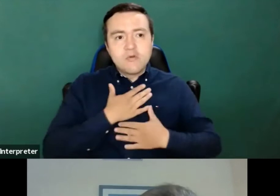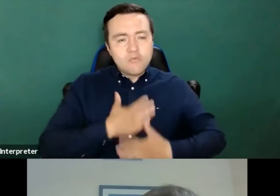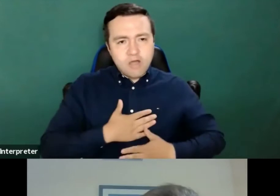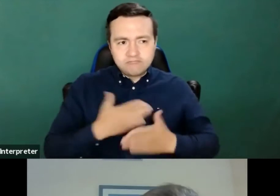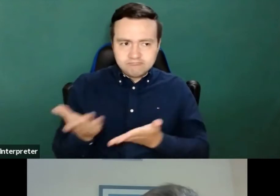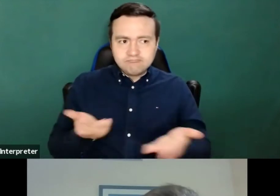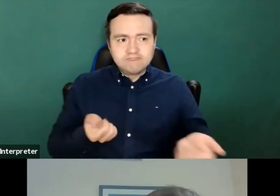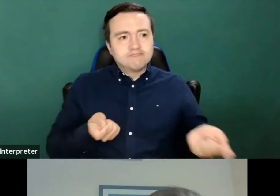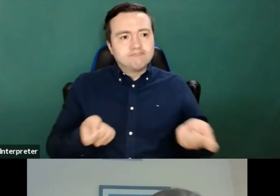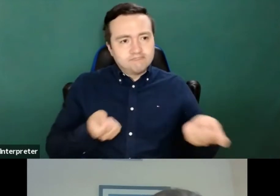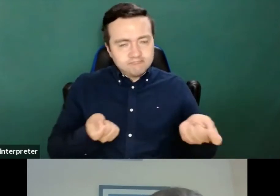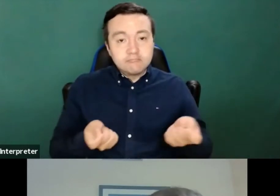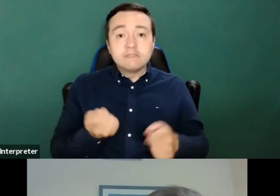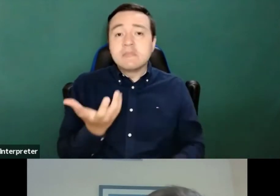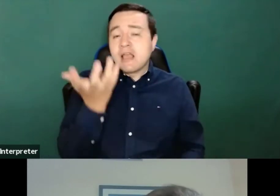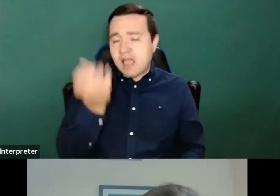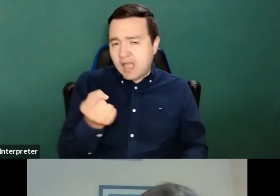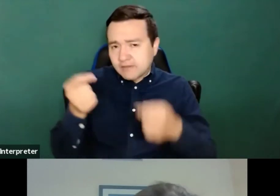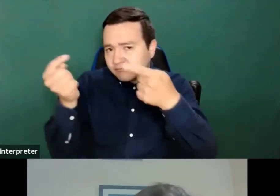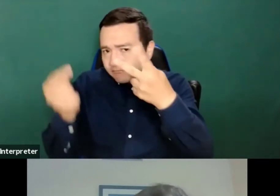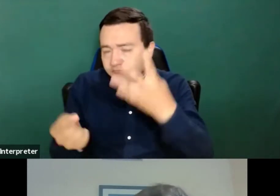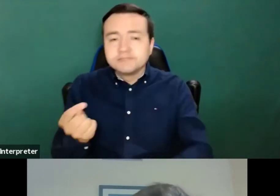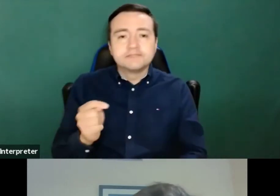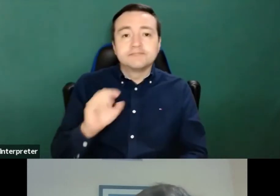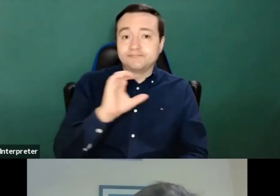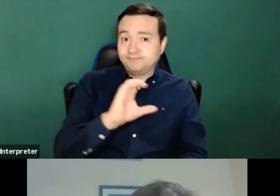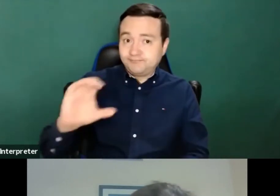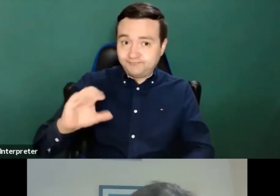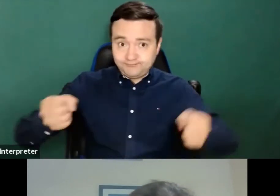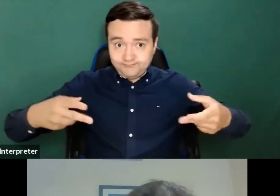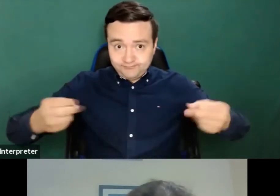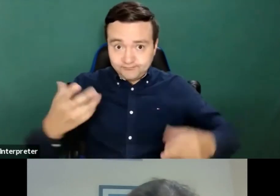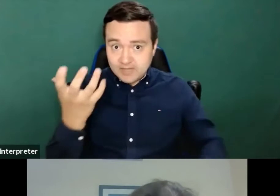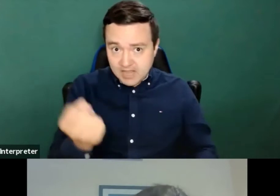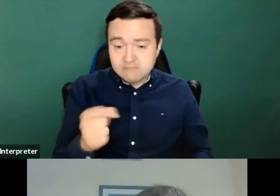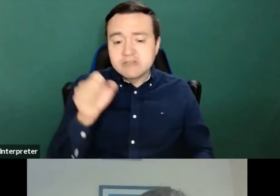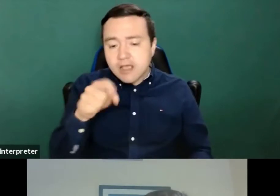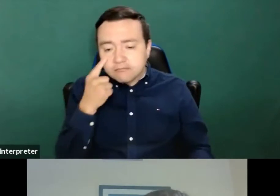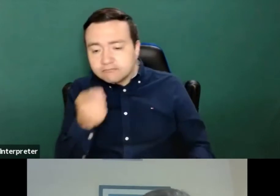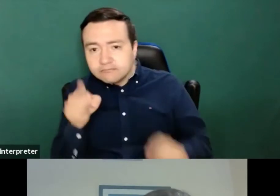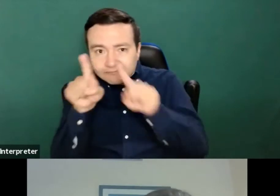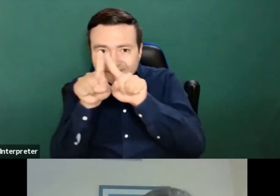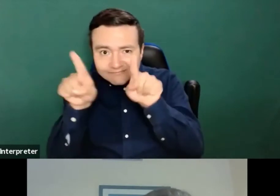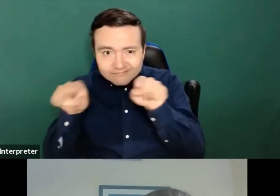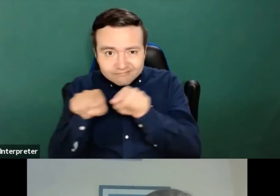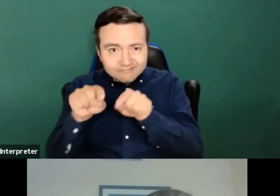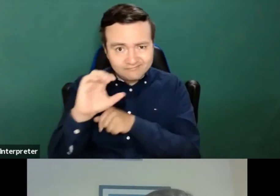We do provide live closed captionings today, so just use the CC button on your screen to